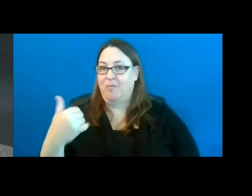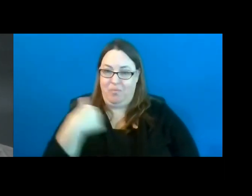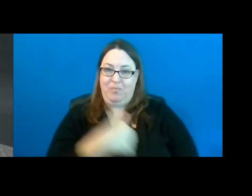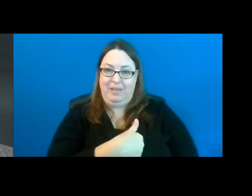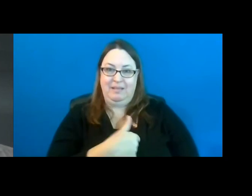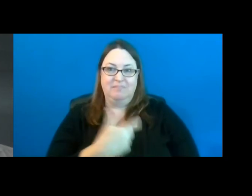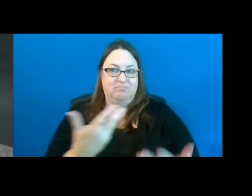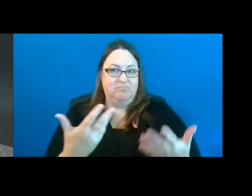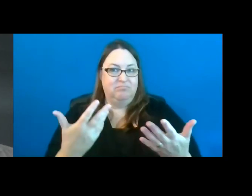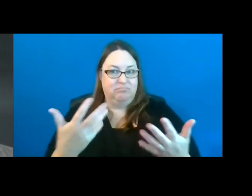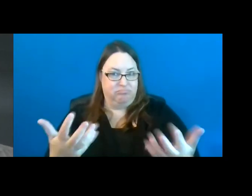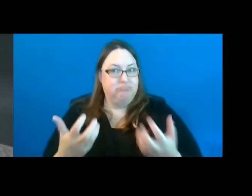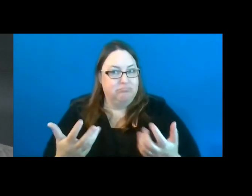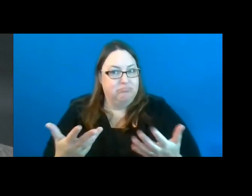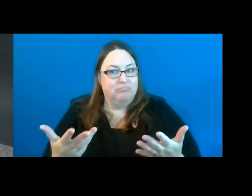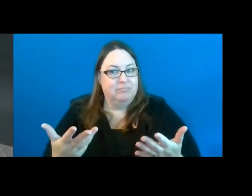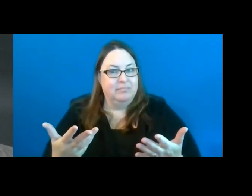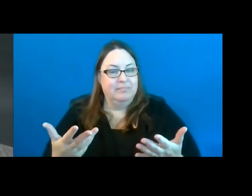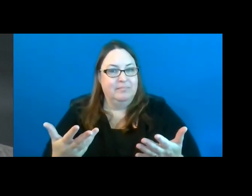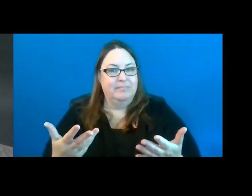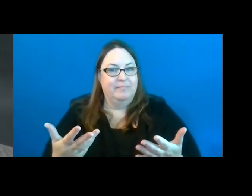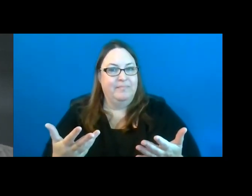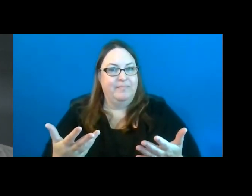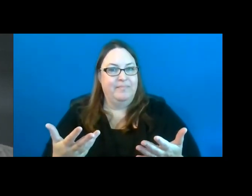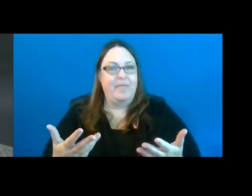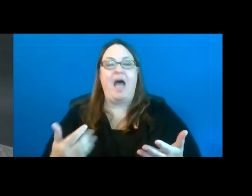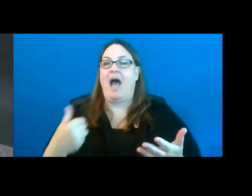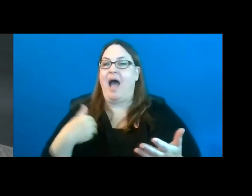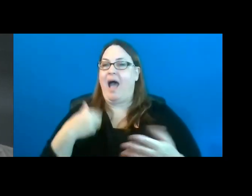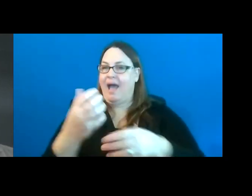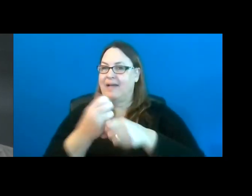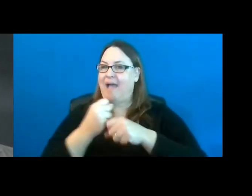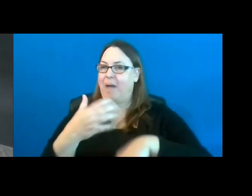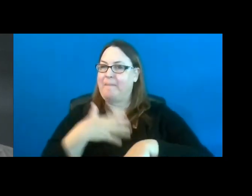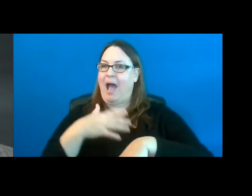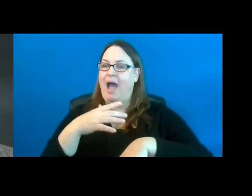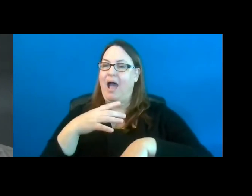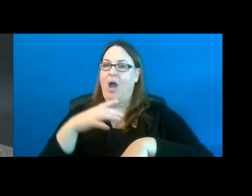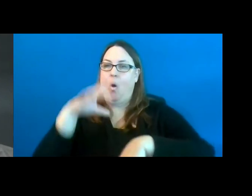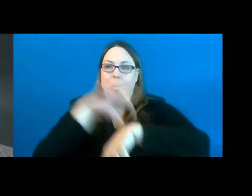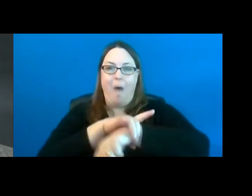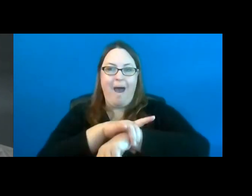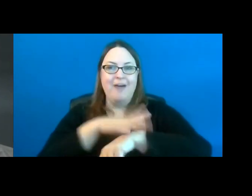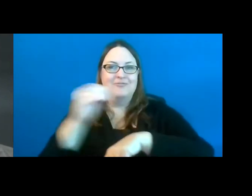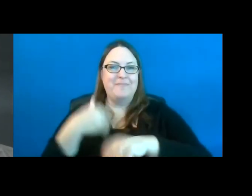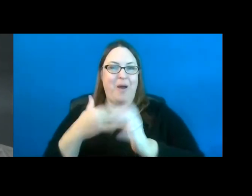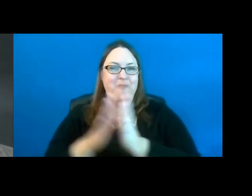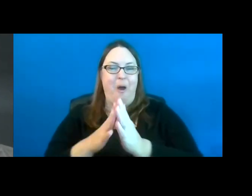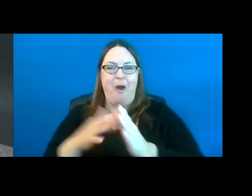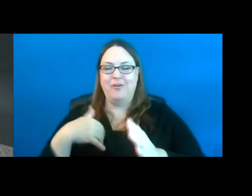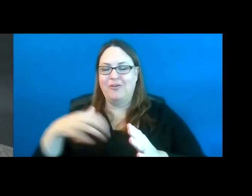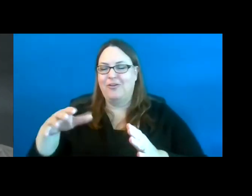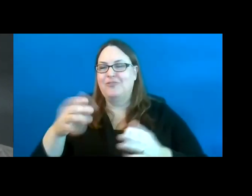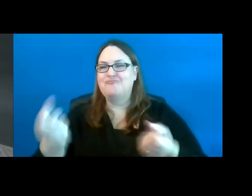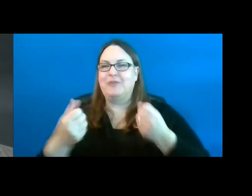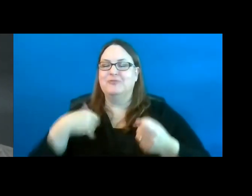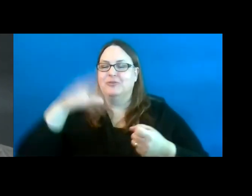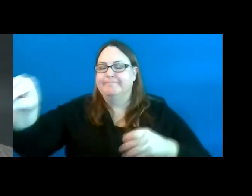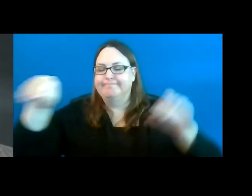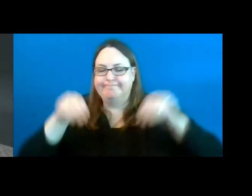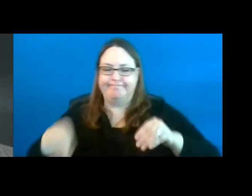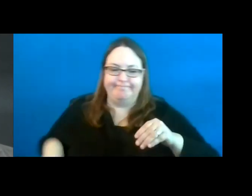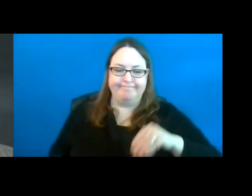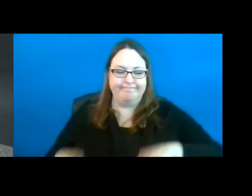I was getting my watch and my wallet off my dresser this morning in preparation to come